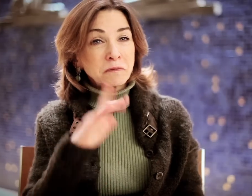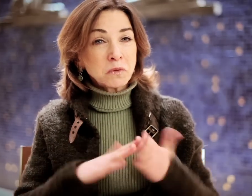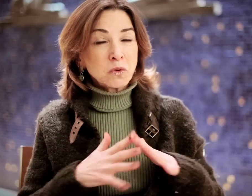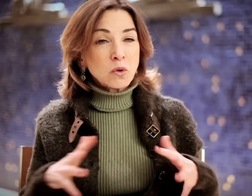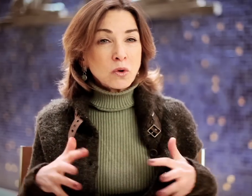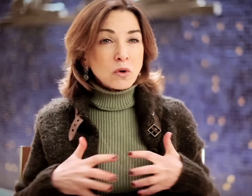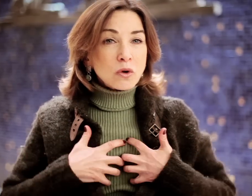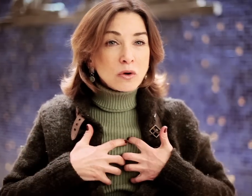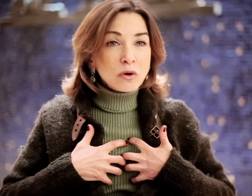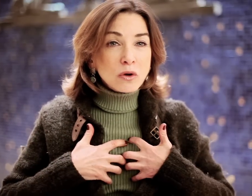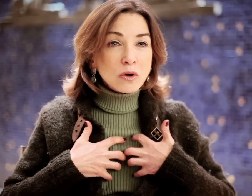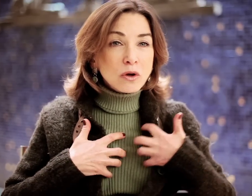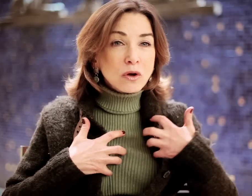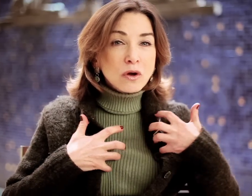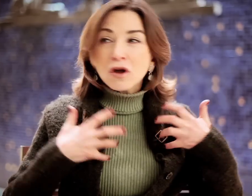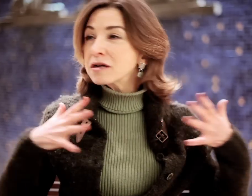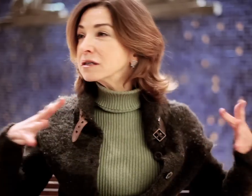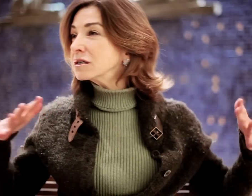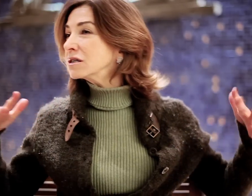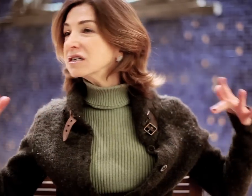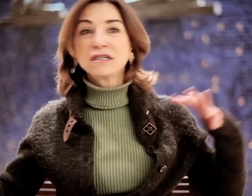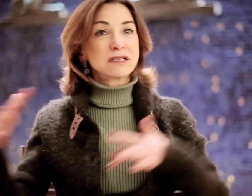The deaf community was in an uproar.